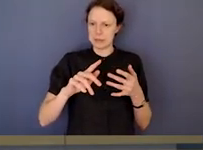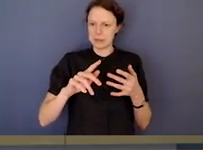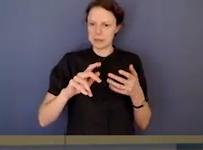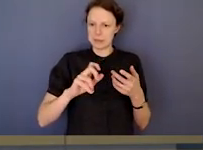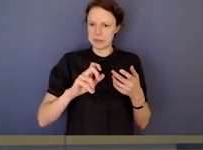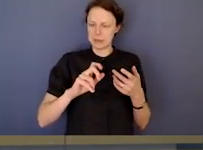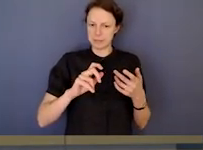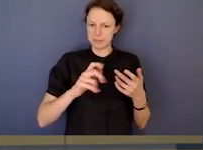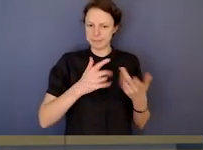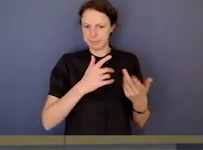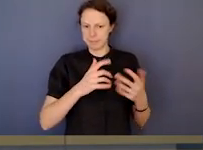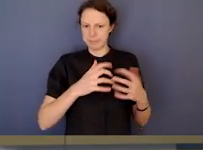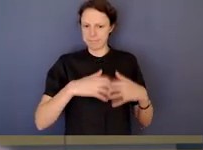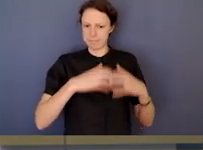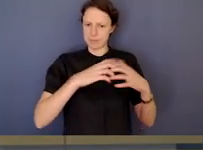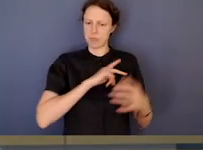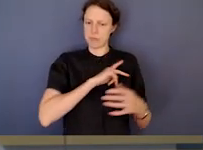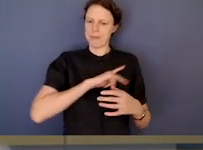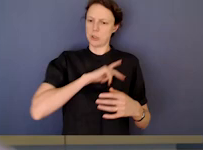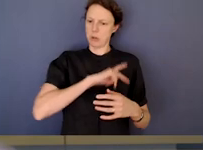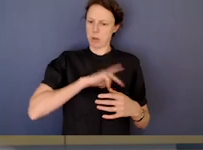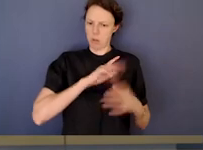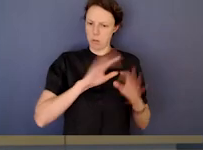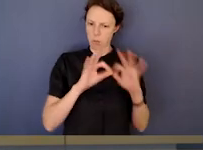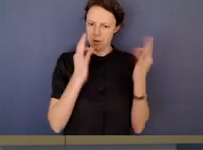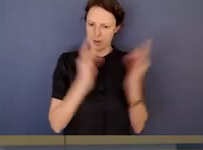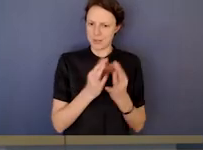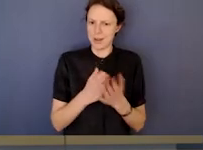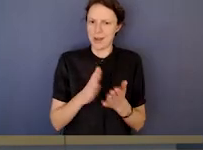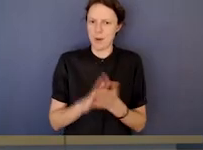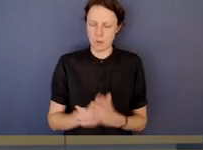Well, that's a great question. Thanks very much for it.